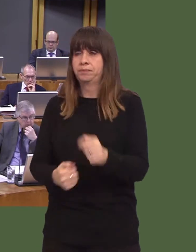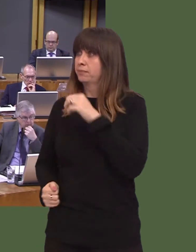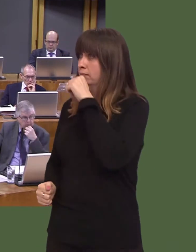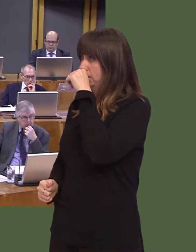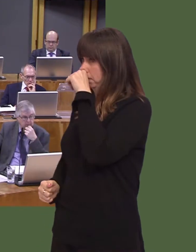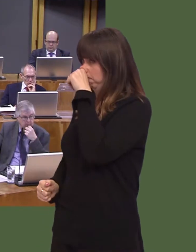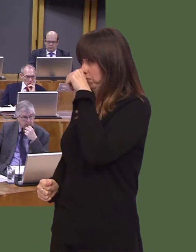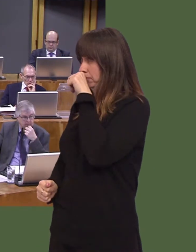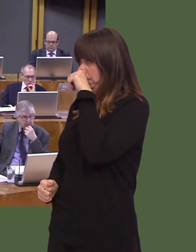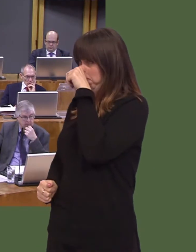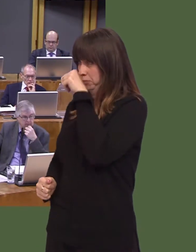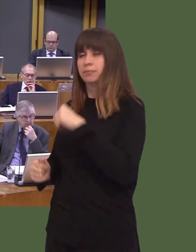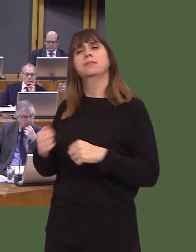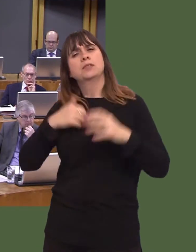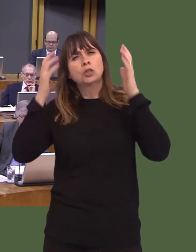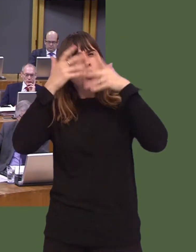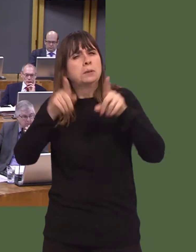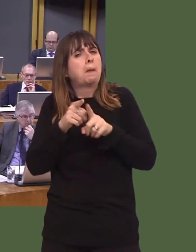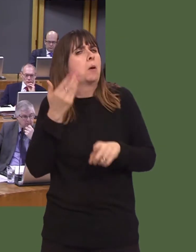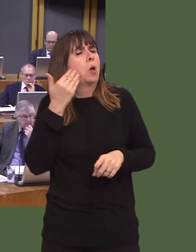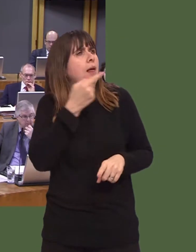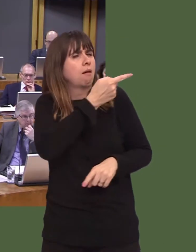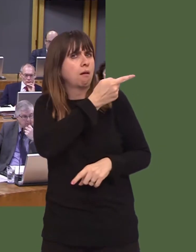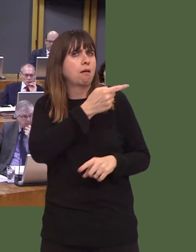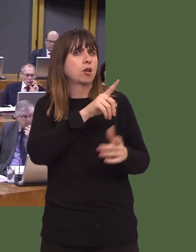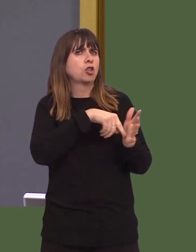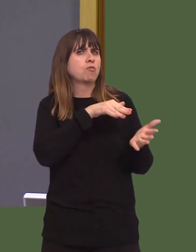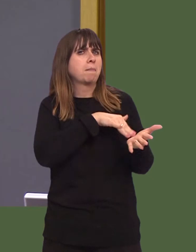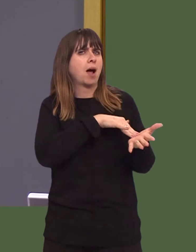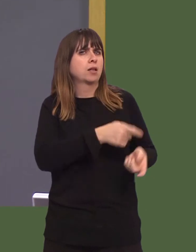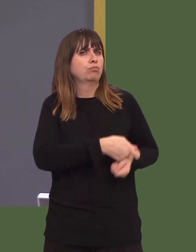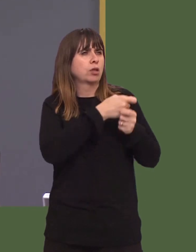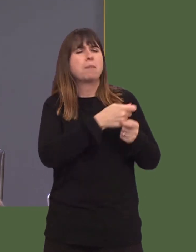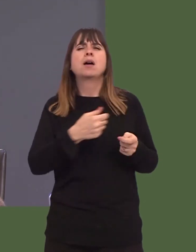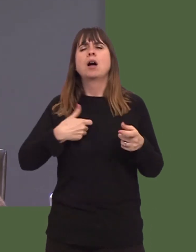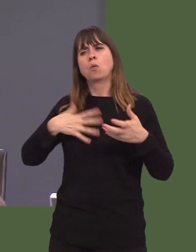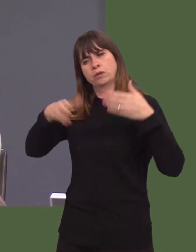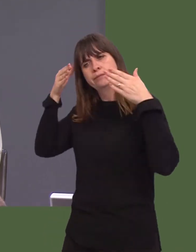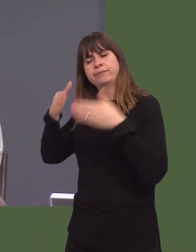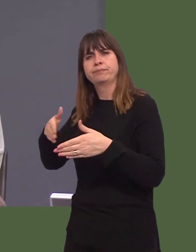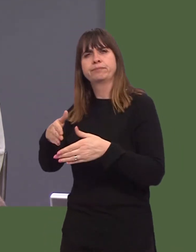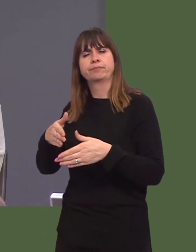My concerns are similar to the ones that were raised by Jeremy Miles earlier on, but I want to focus on one specific point.